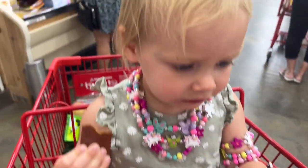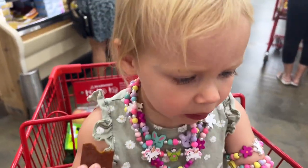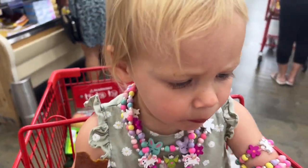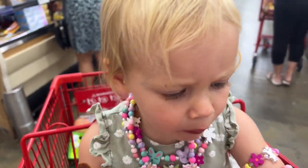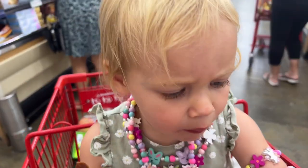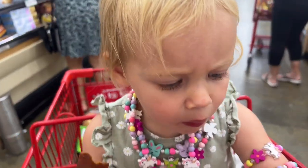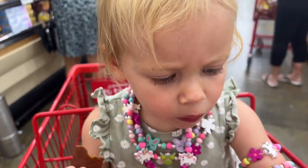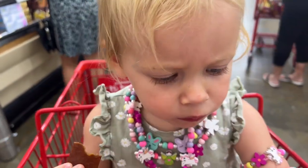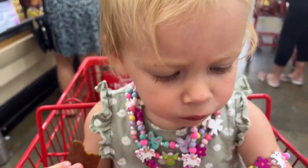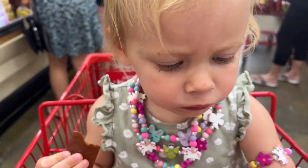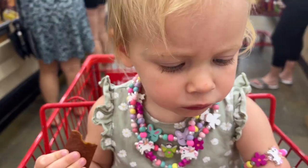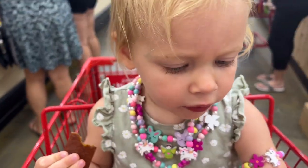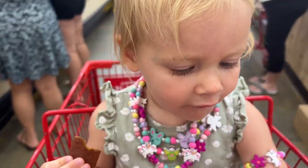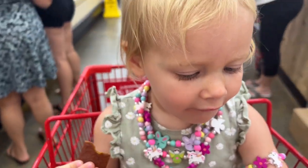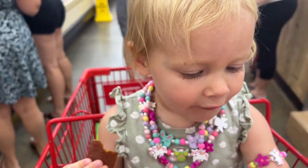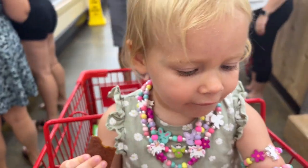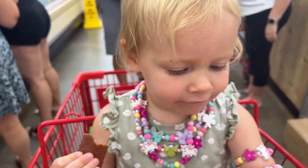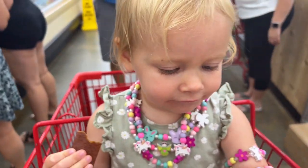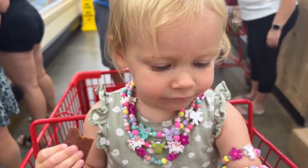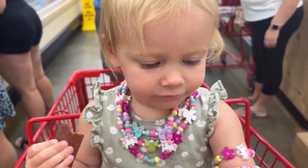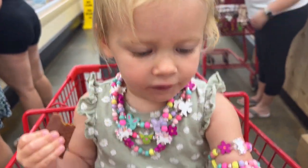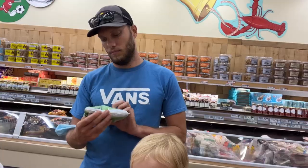As soon as she starts eating she wants to be pushed.